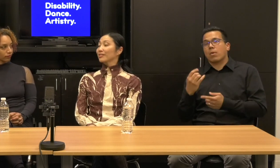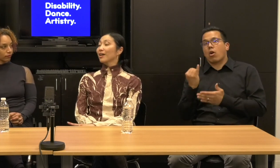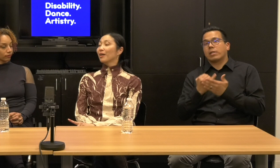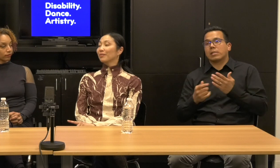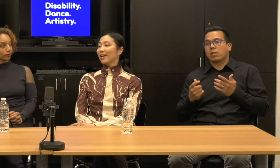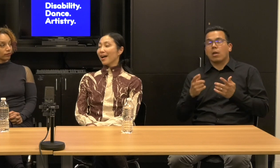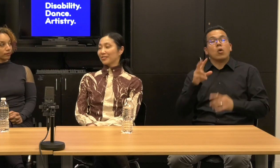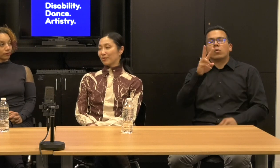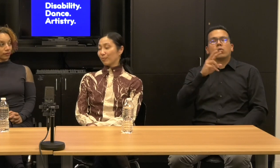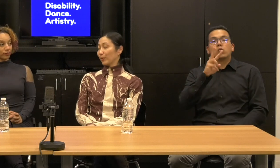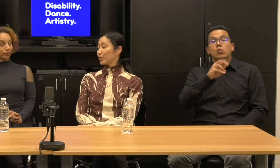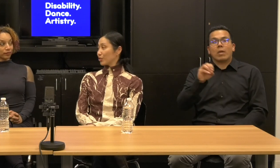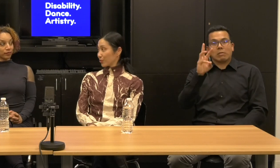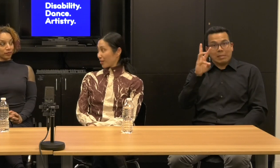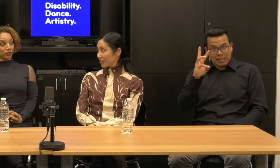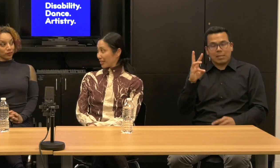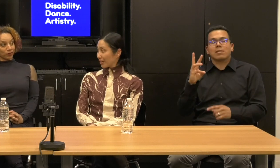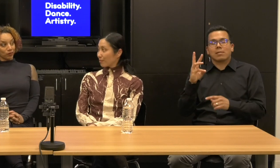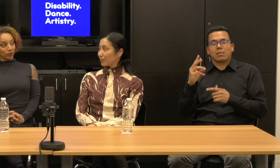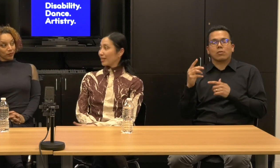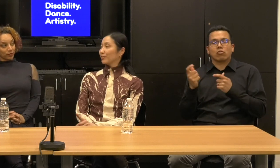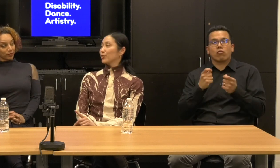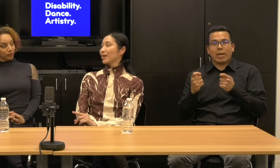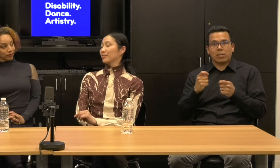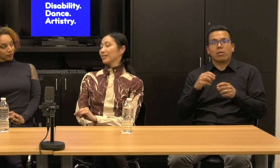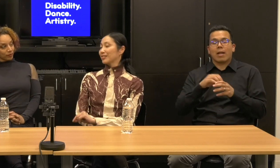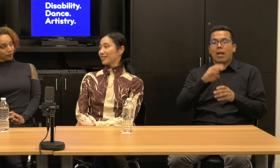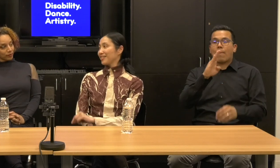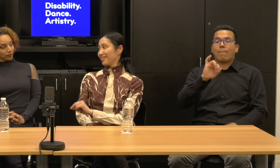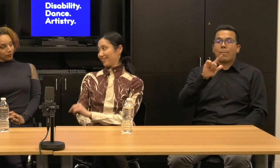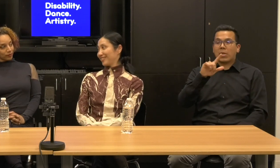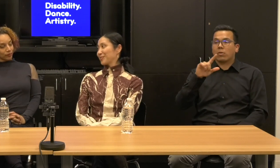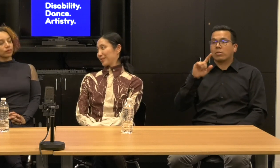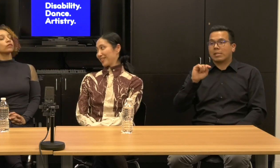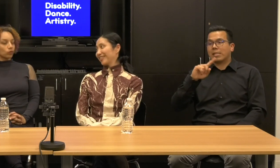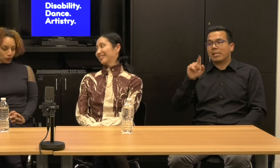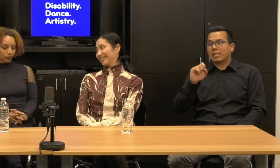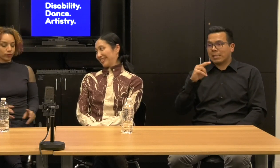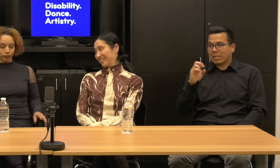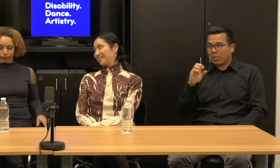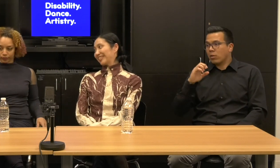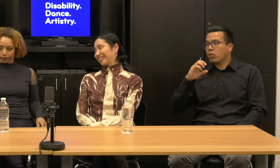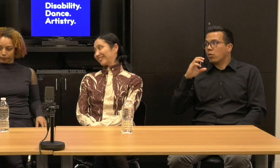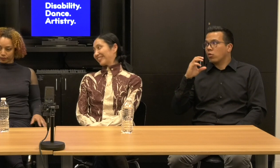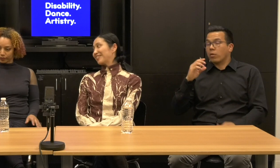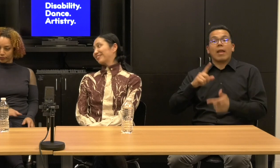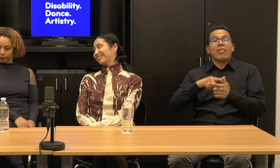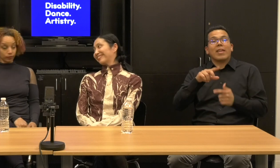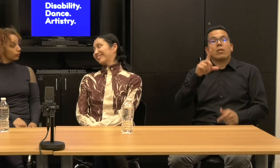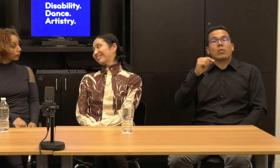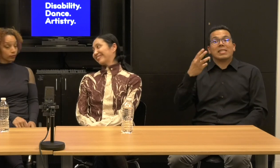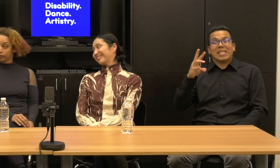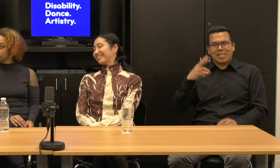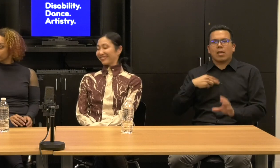Janet: 2006 at the Bill T. Jones, Arnie Zane Company and in 2016 is when.. Kevin: Oh, sorry. Sorry. Yes.